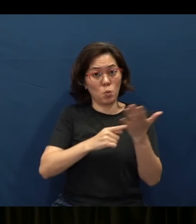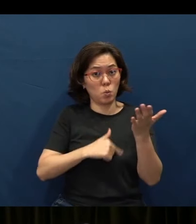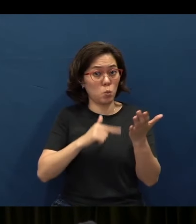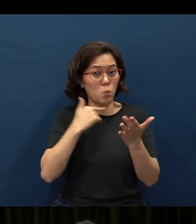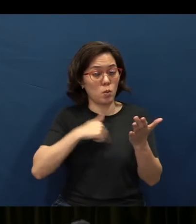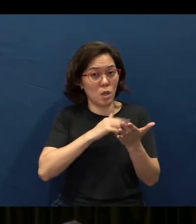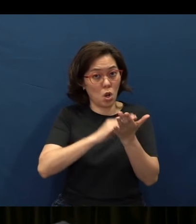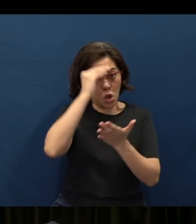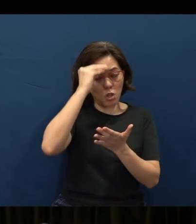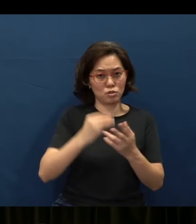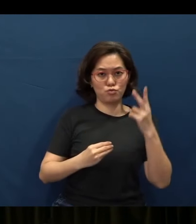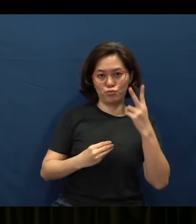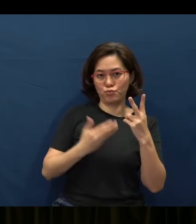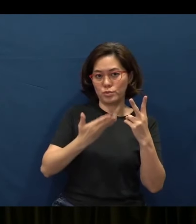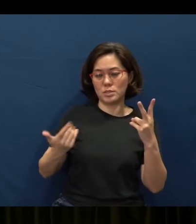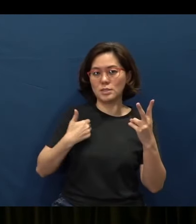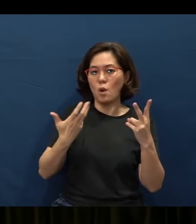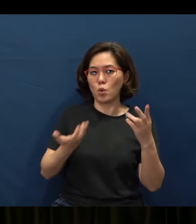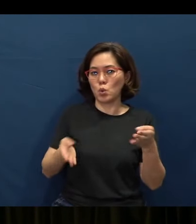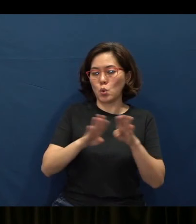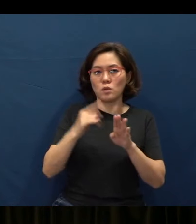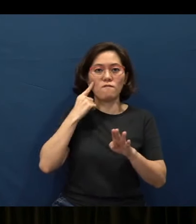There are just two things I want for us to learn.